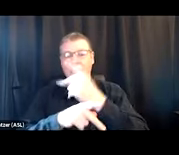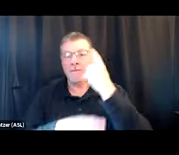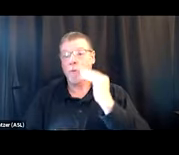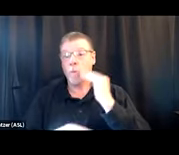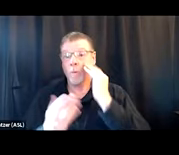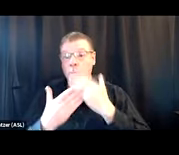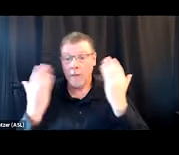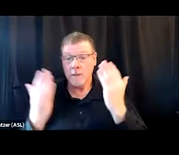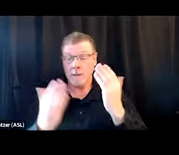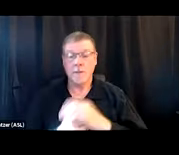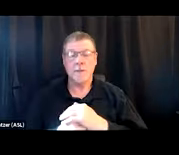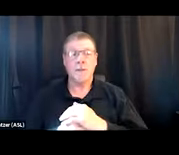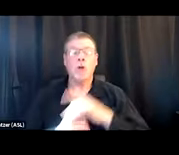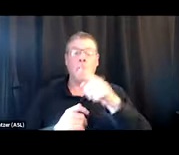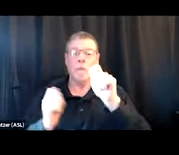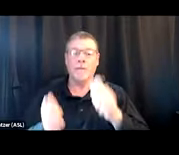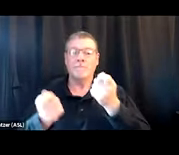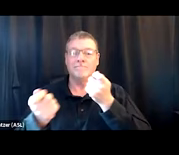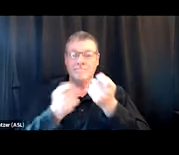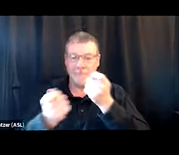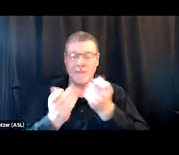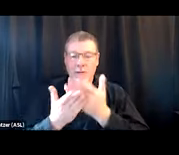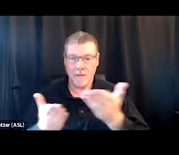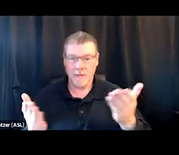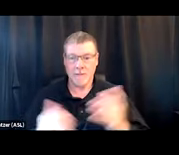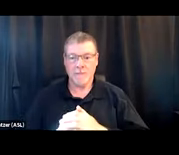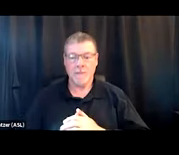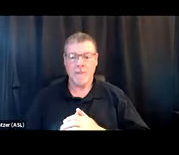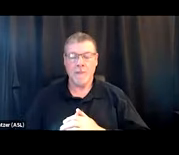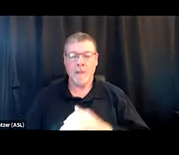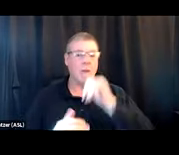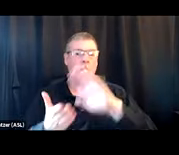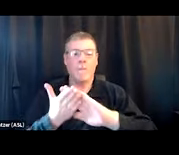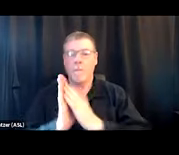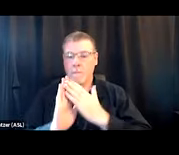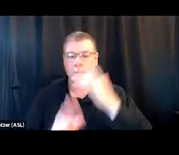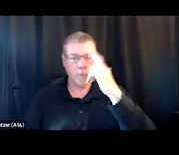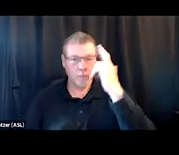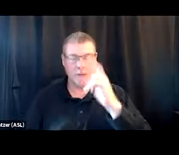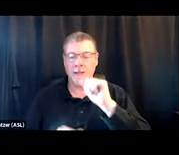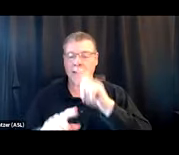where you can facilitate those things so that they don't become reasons that someone cannot go to treatment that day?